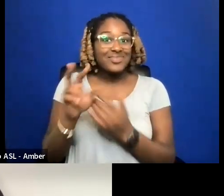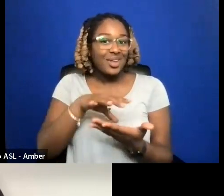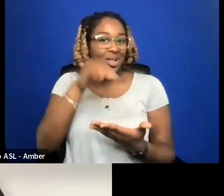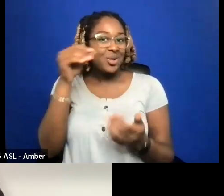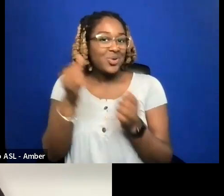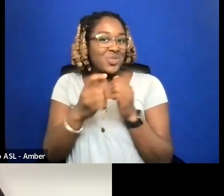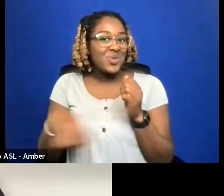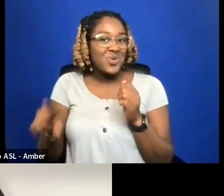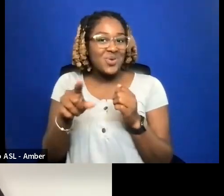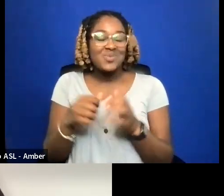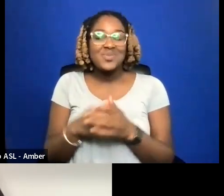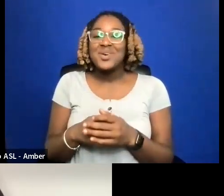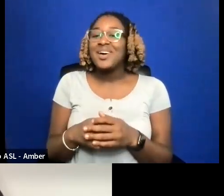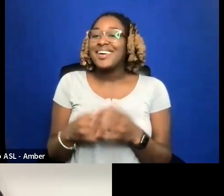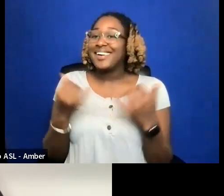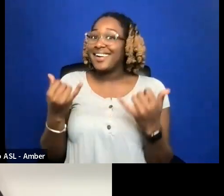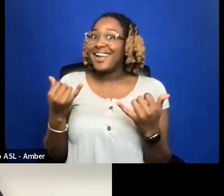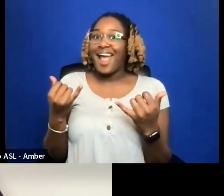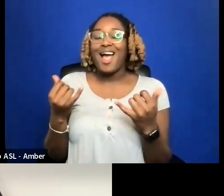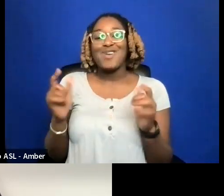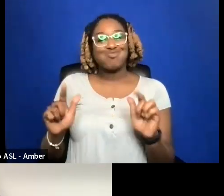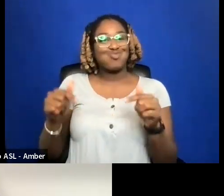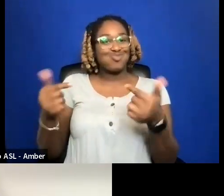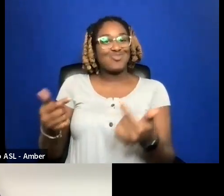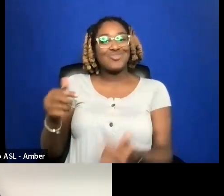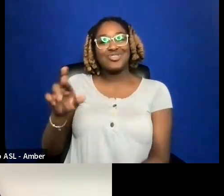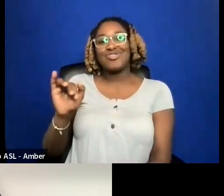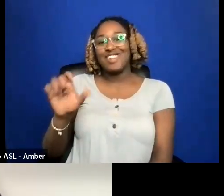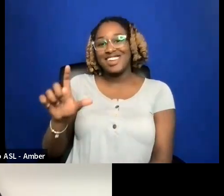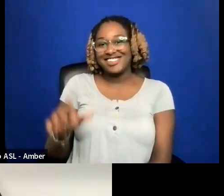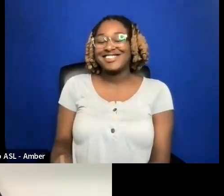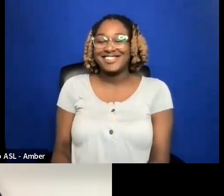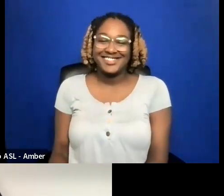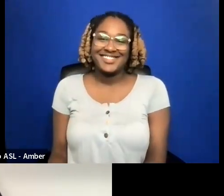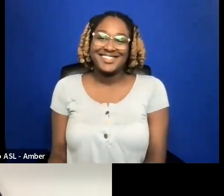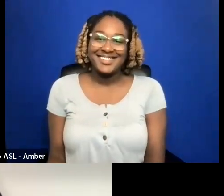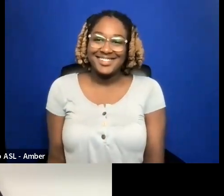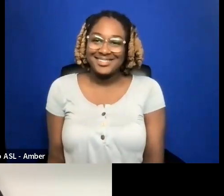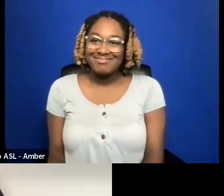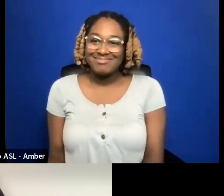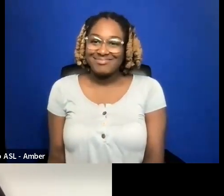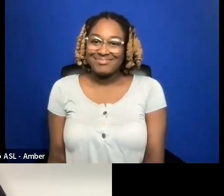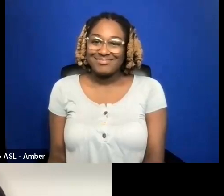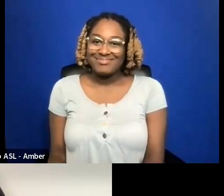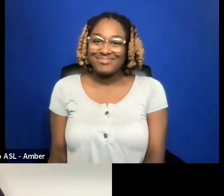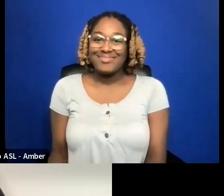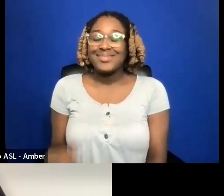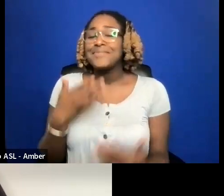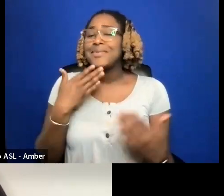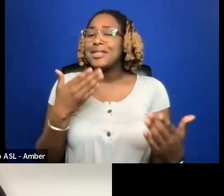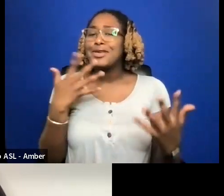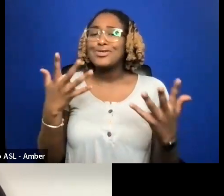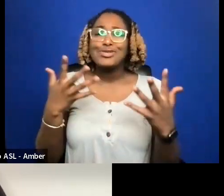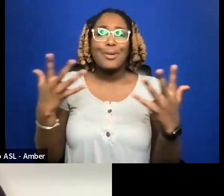RACHEL, I WILL PASS IT OVER TO YOU. THANK YOU SO MUCH.